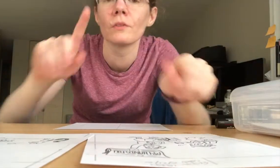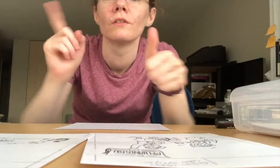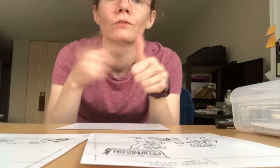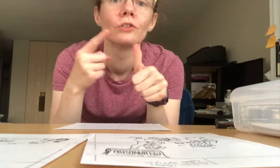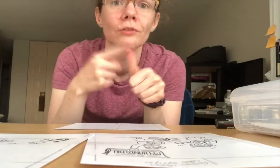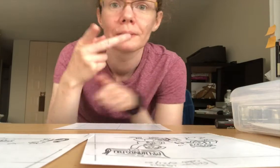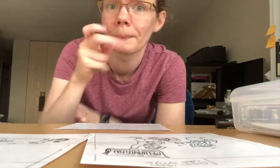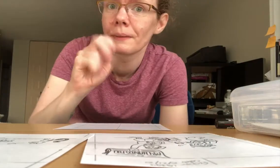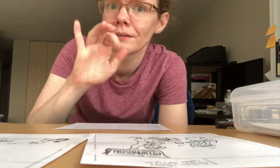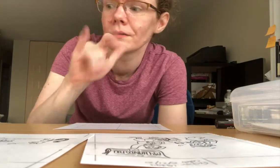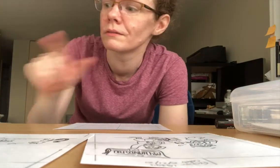First, I sketch the comics in pencil.